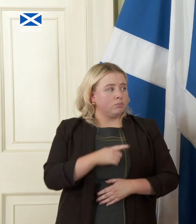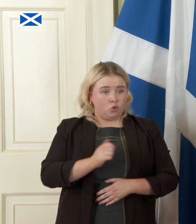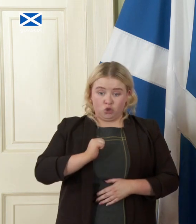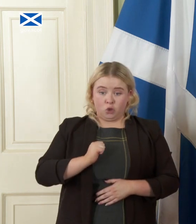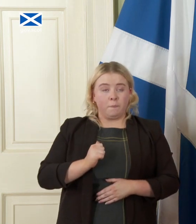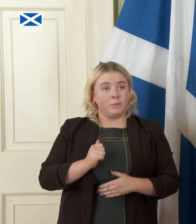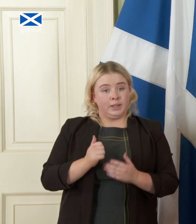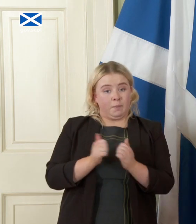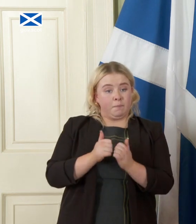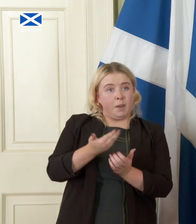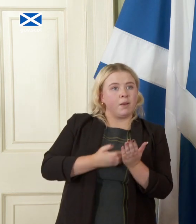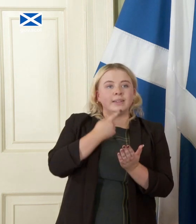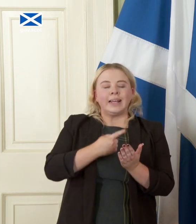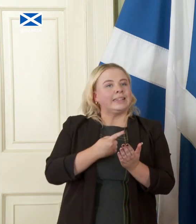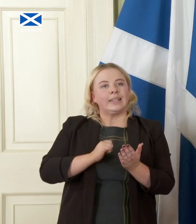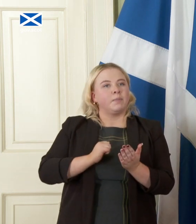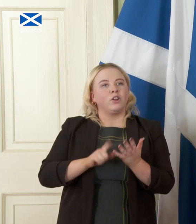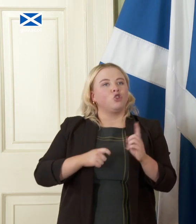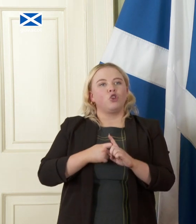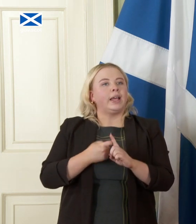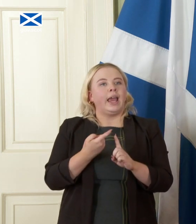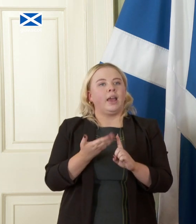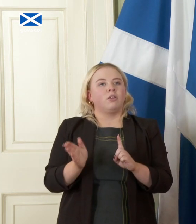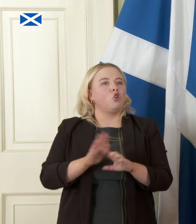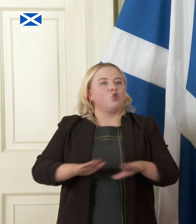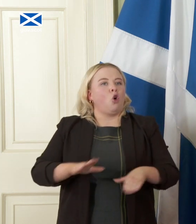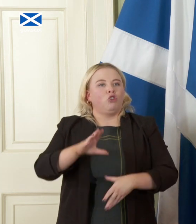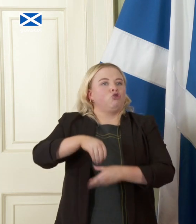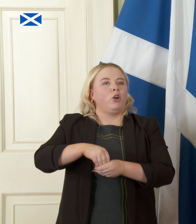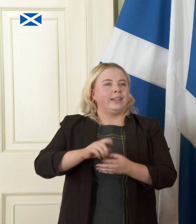will not be in the EU and therefore you've conceded there will be trade borders now